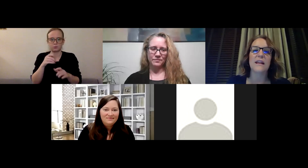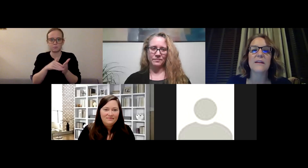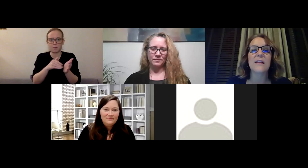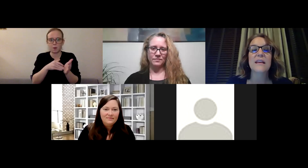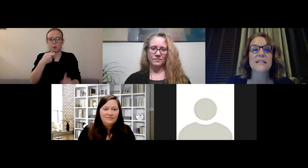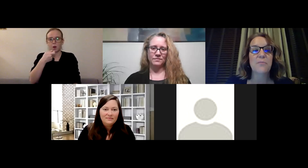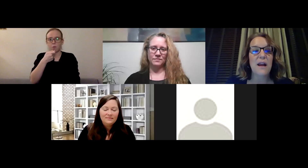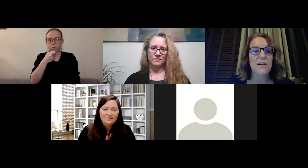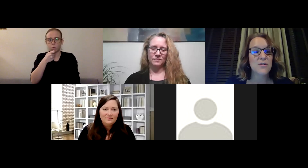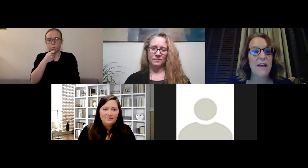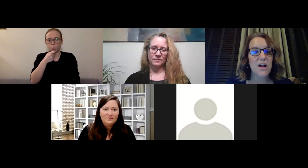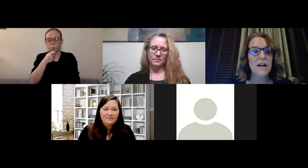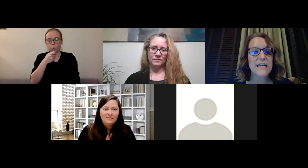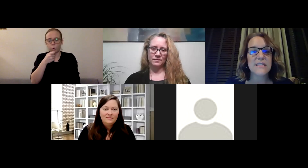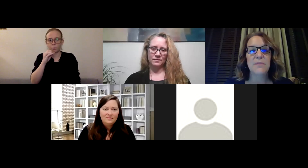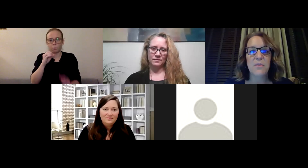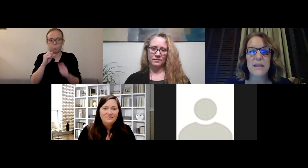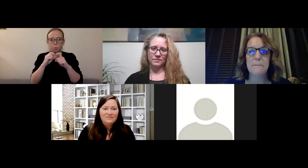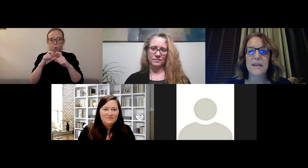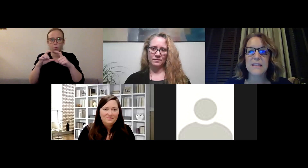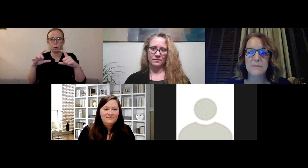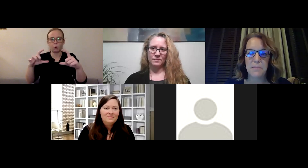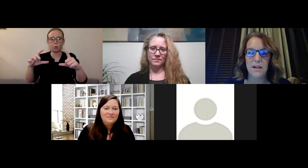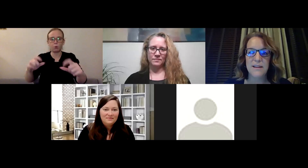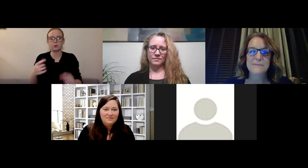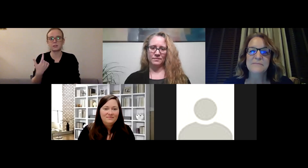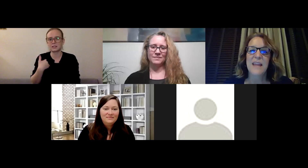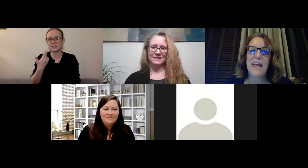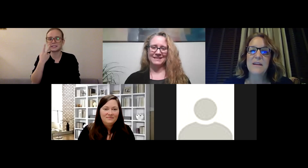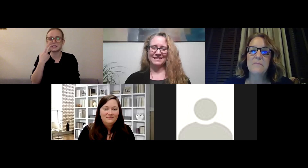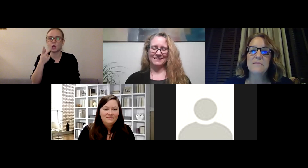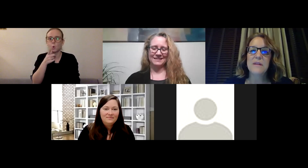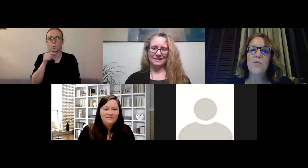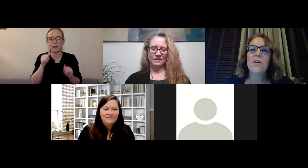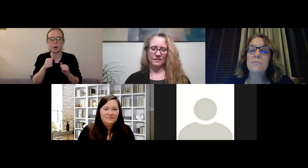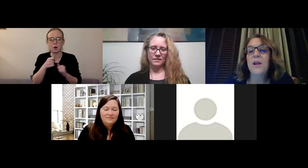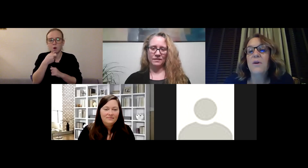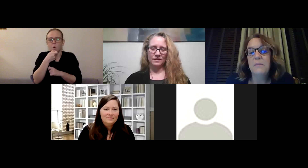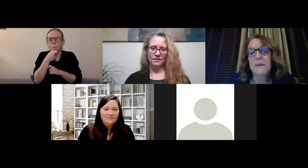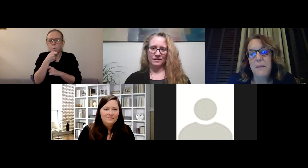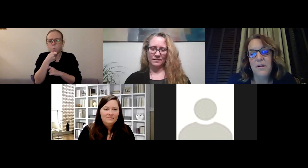and then to practice or to have a contest blowing the biggest bubble. And in order to blow a big bubble,